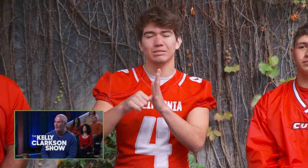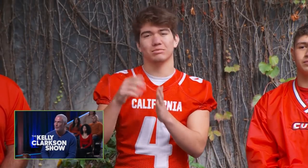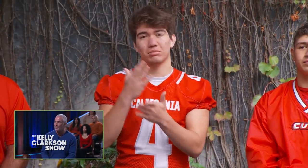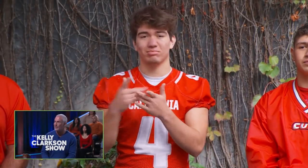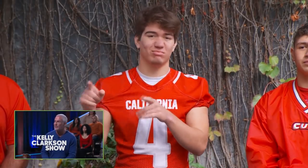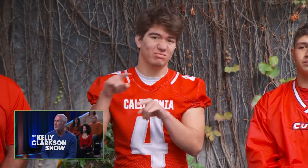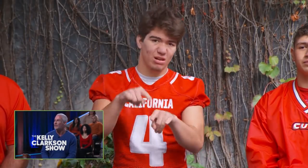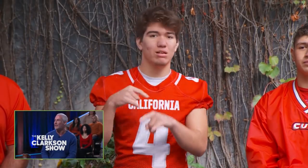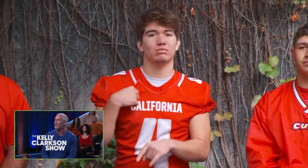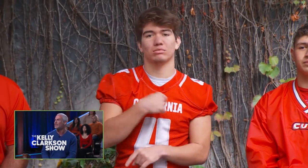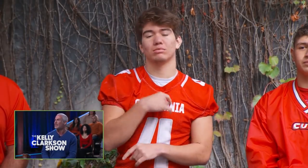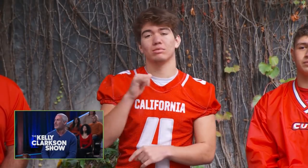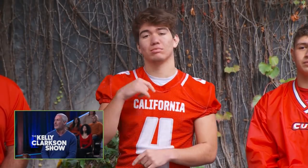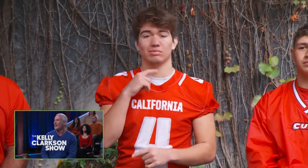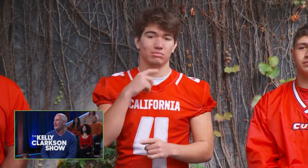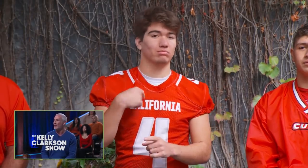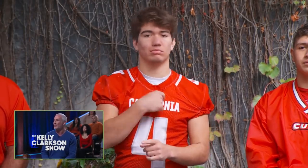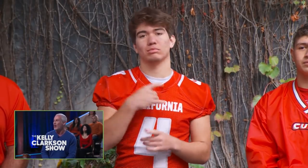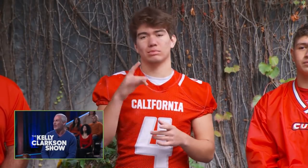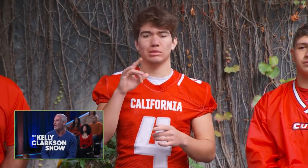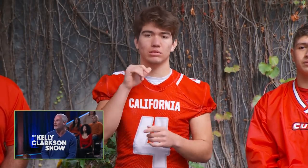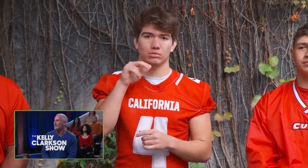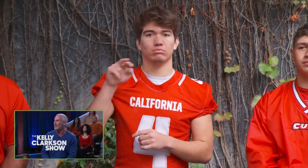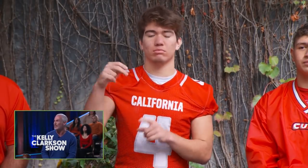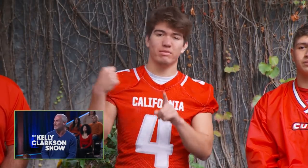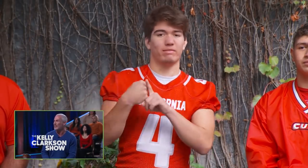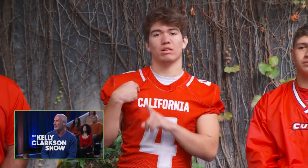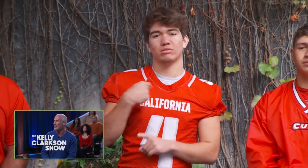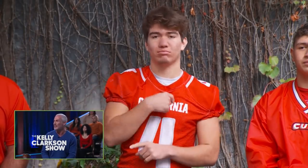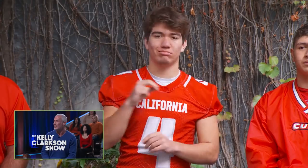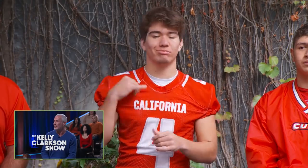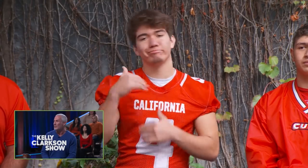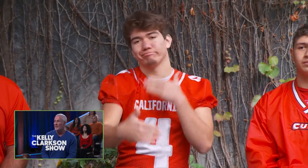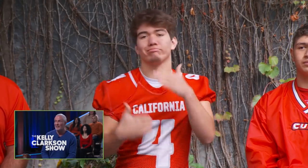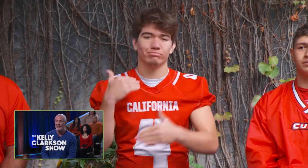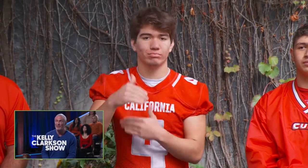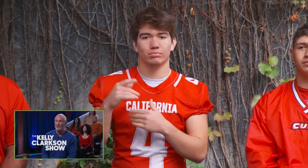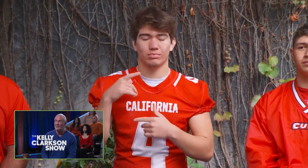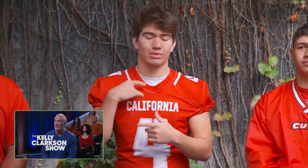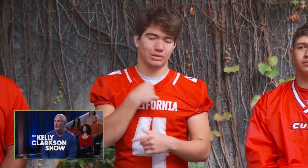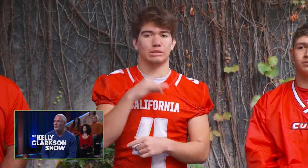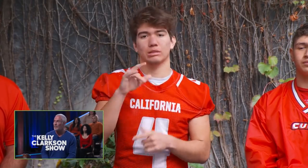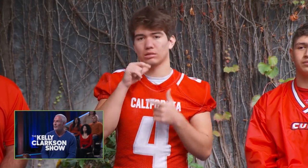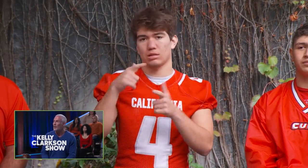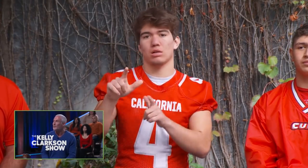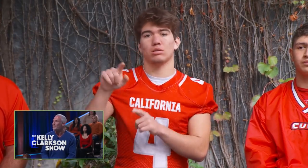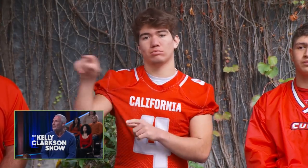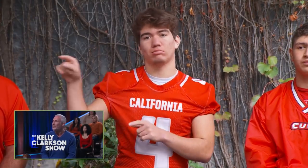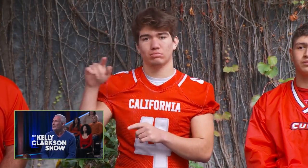Don't lose to those deaf kids." [Kelly] Oh? - and they would mock us. We didn't let that affect us though, we just kept going